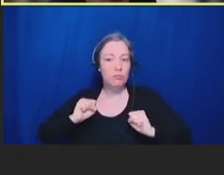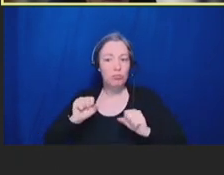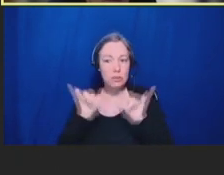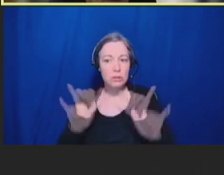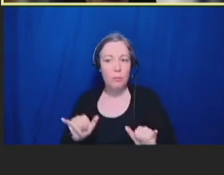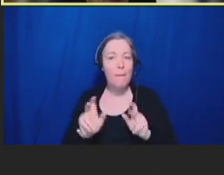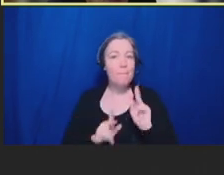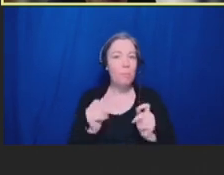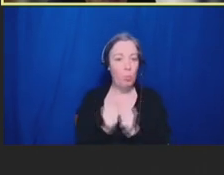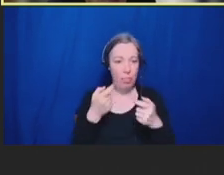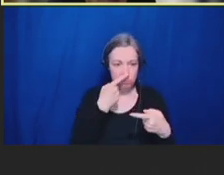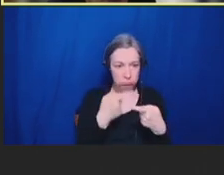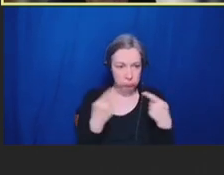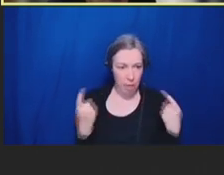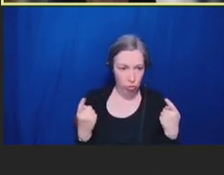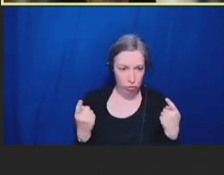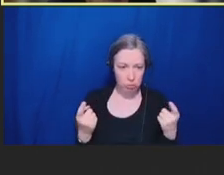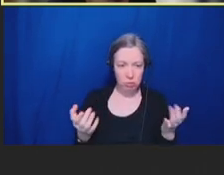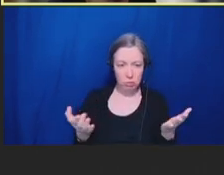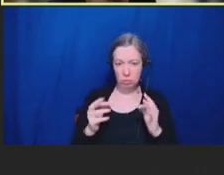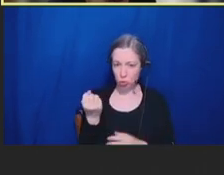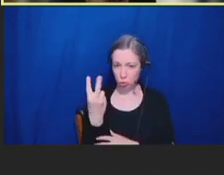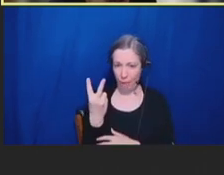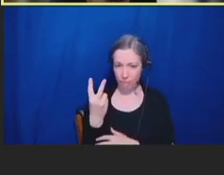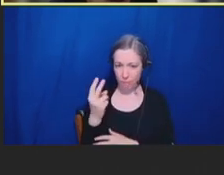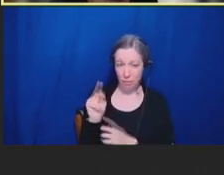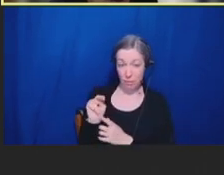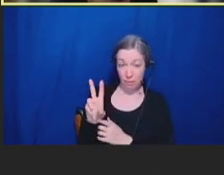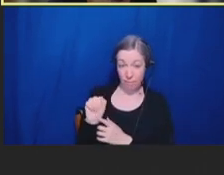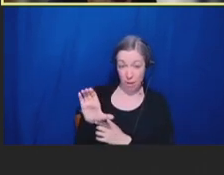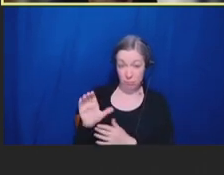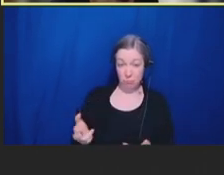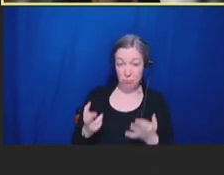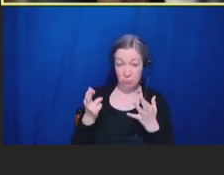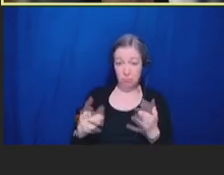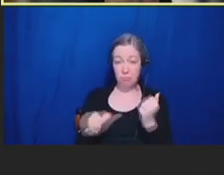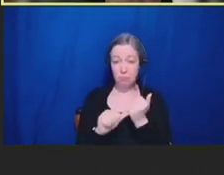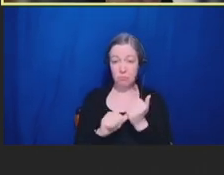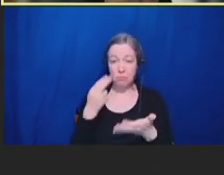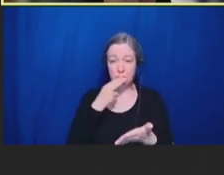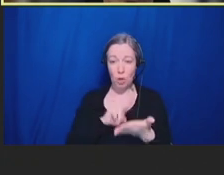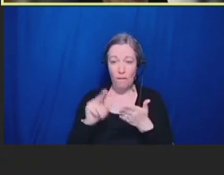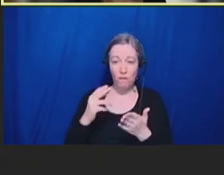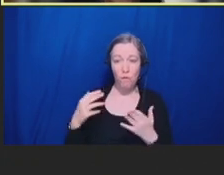and academia in the next year to find innovative solutions to both expand vaccine safety activities